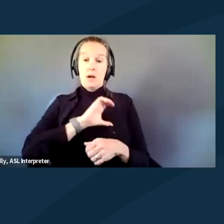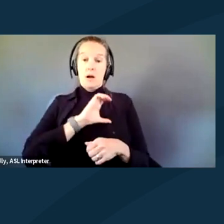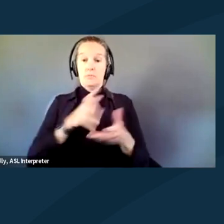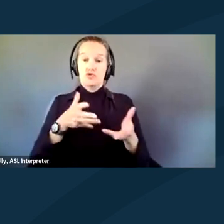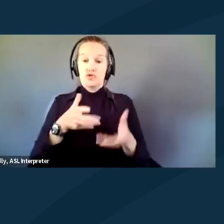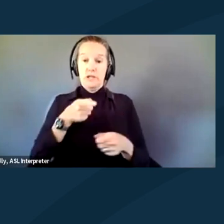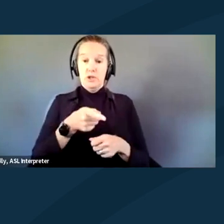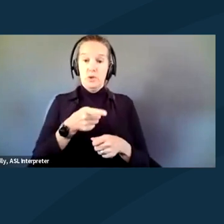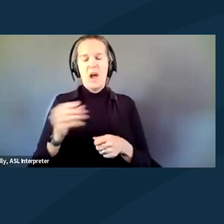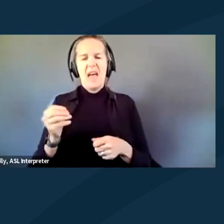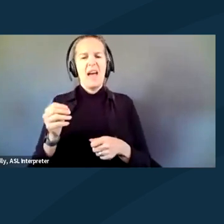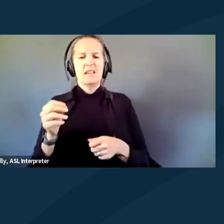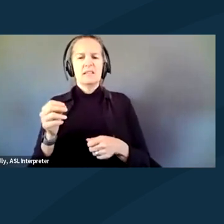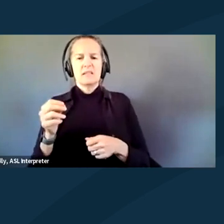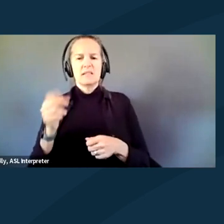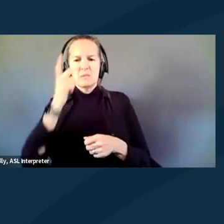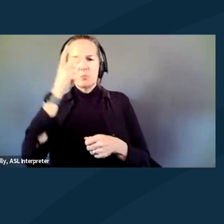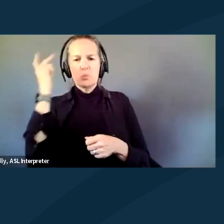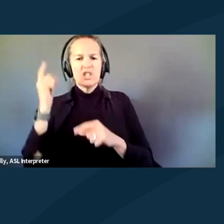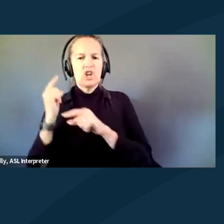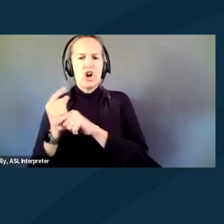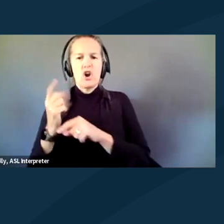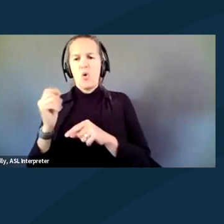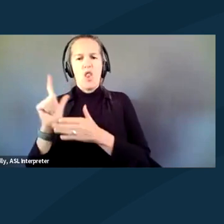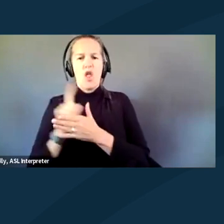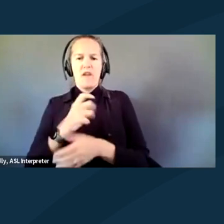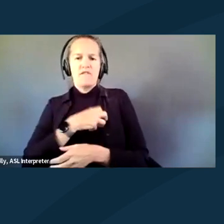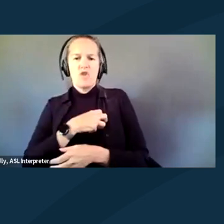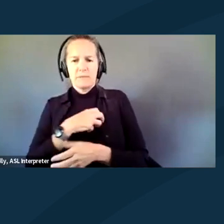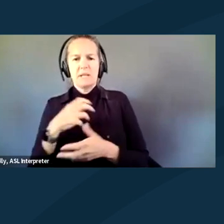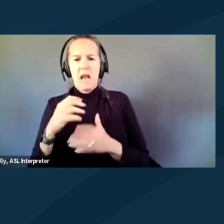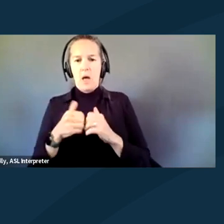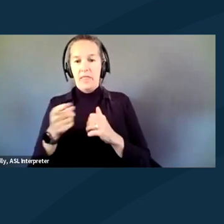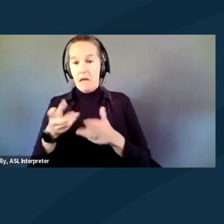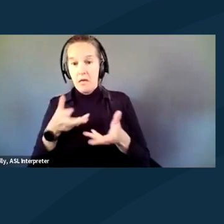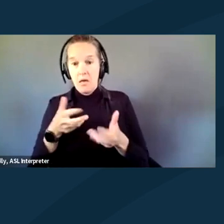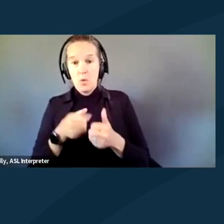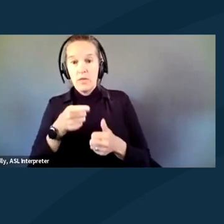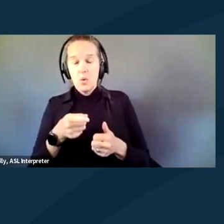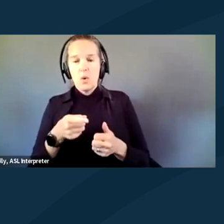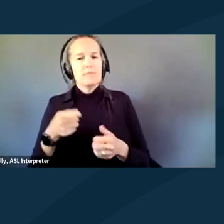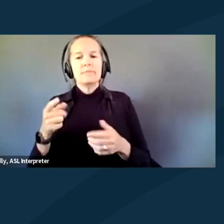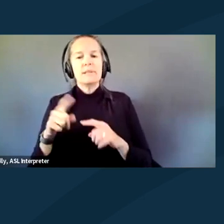and all the law enforcement system treats you depends on this like snap moment where they look at you